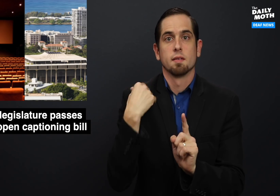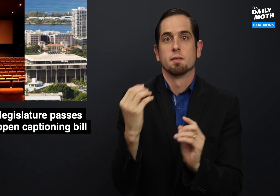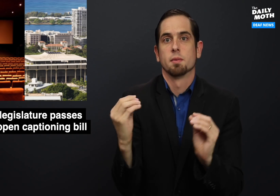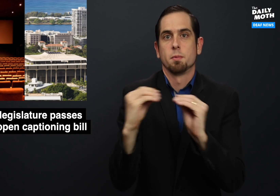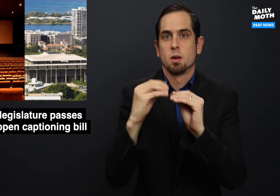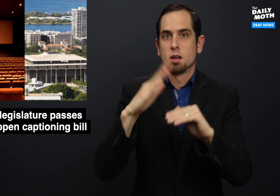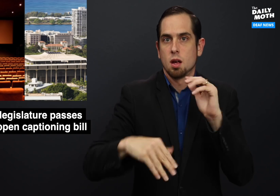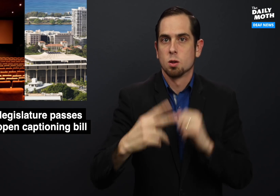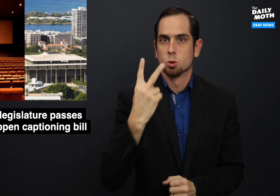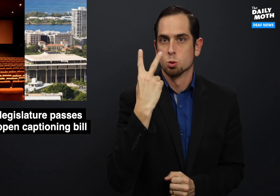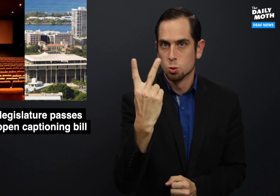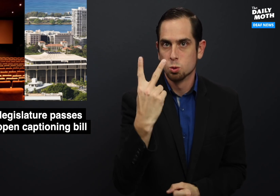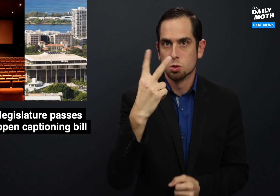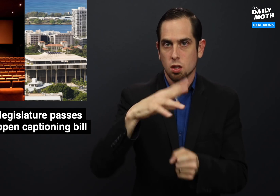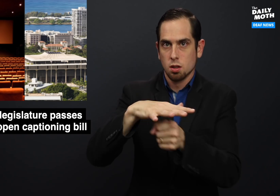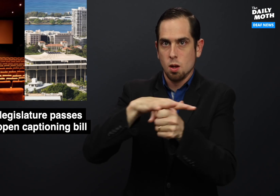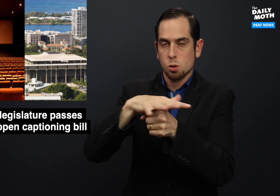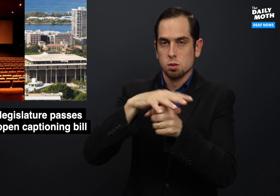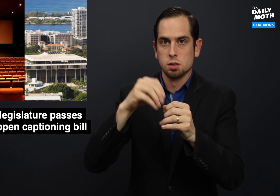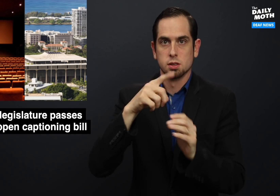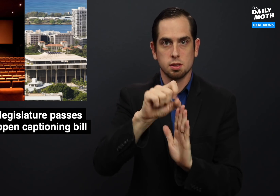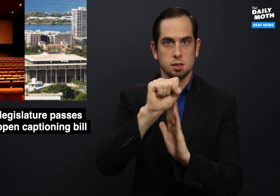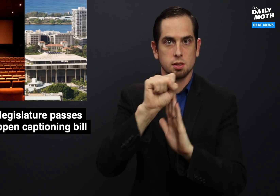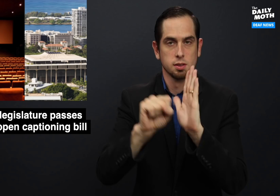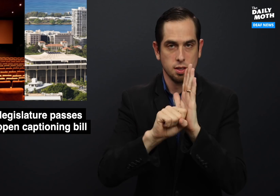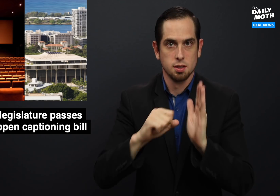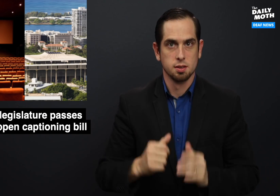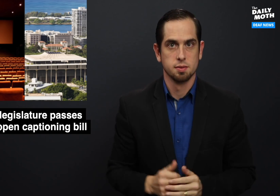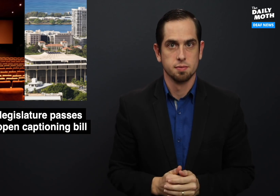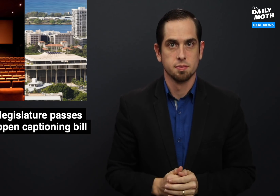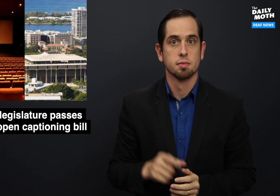that have more than two locations in the state.